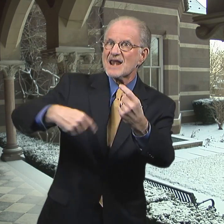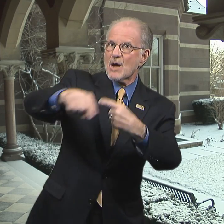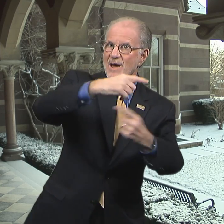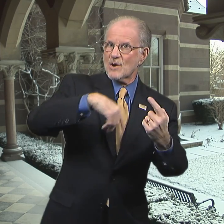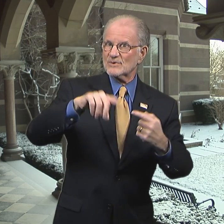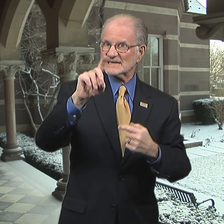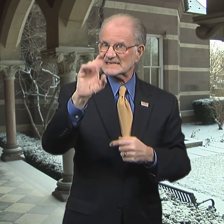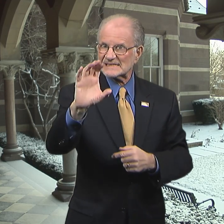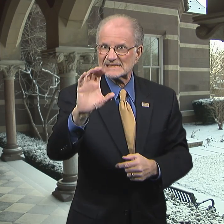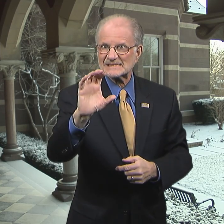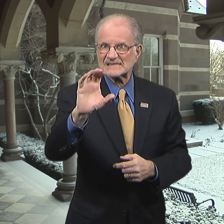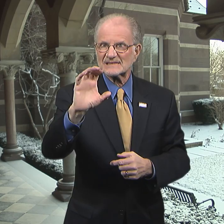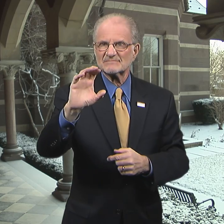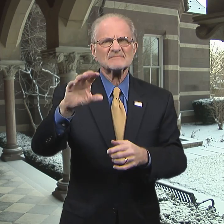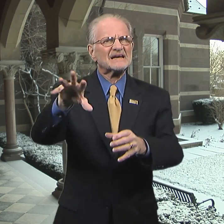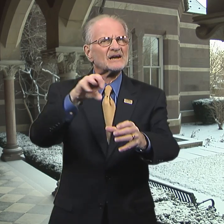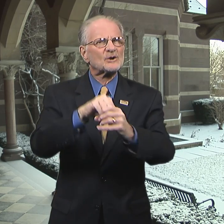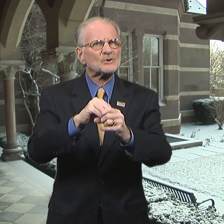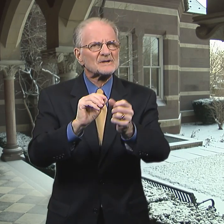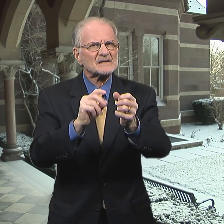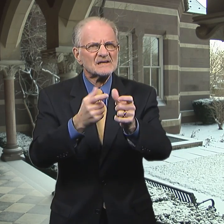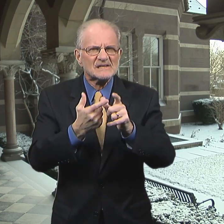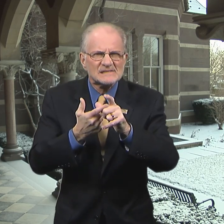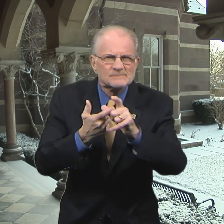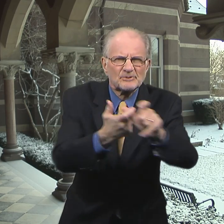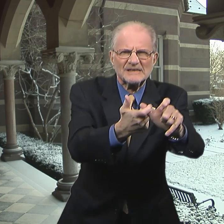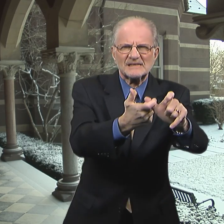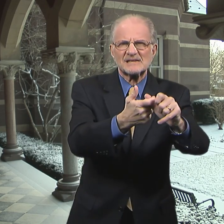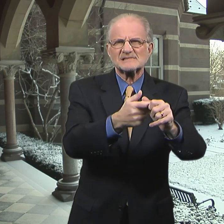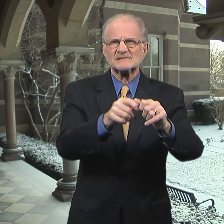and around D.C. including sprints,